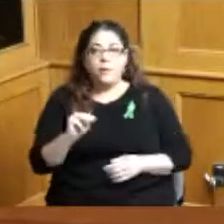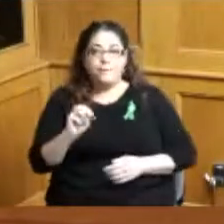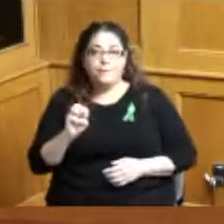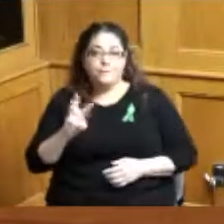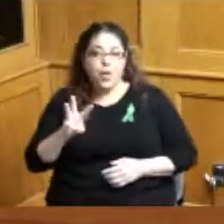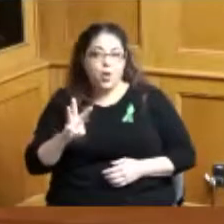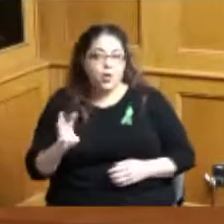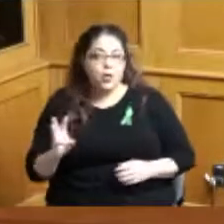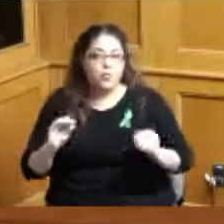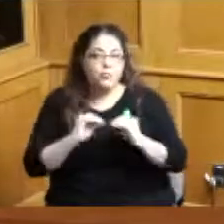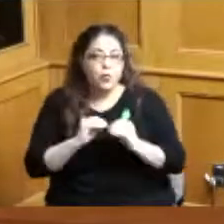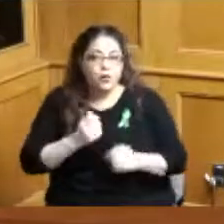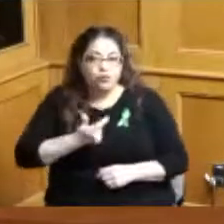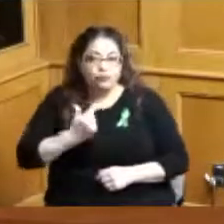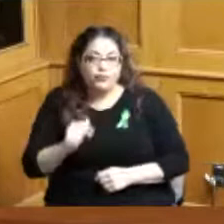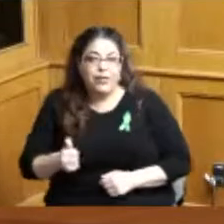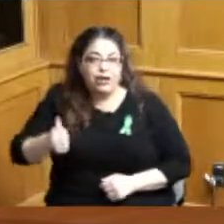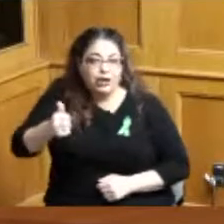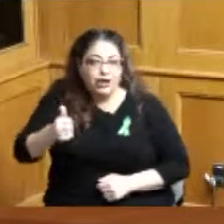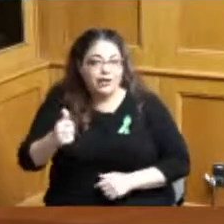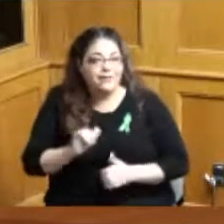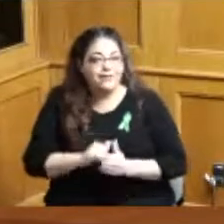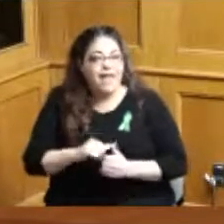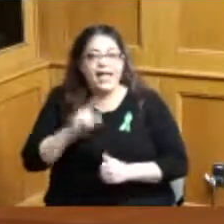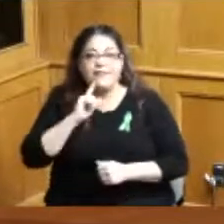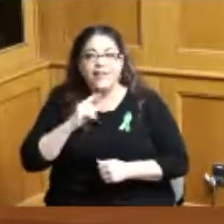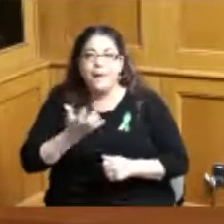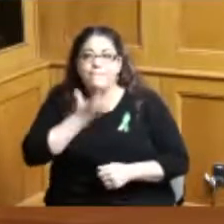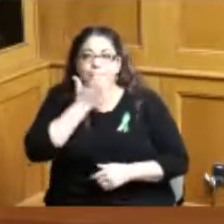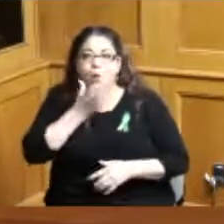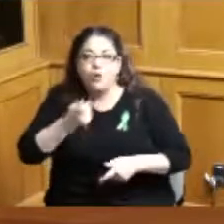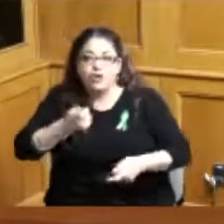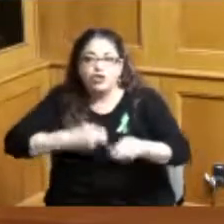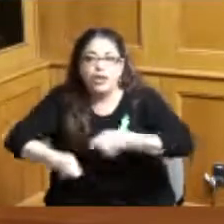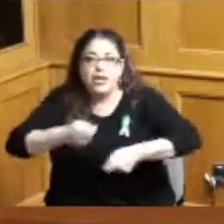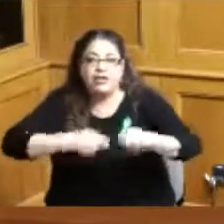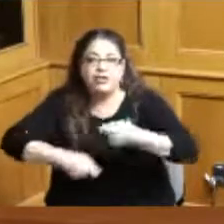mower exchange program which was really successful so you you've seen a lot of environmental stuff